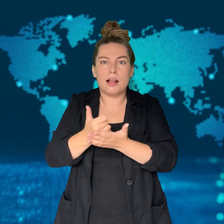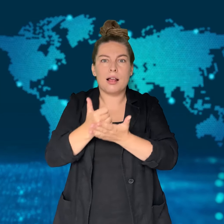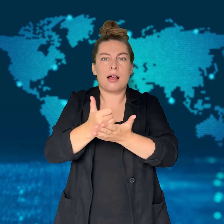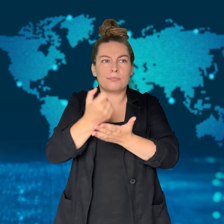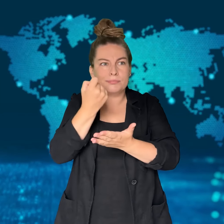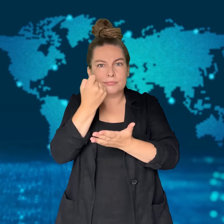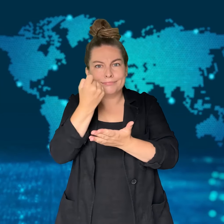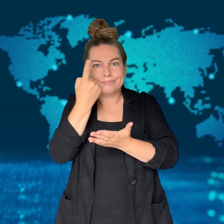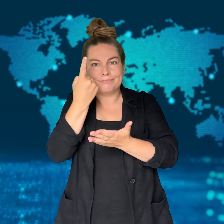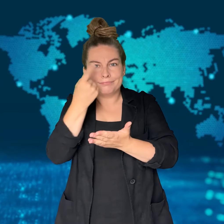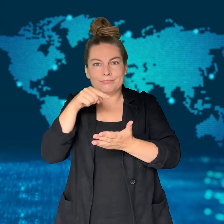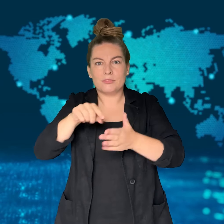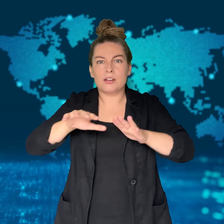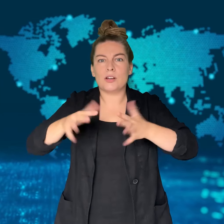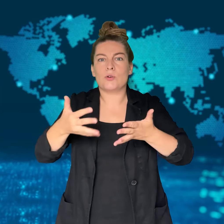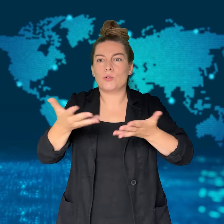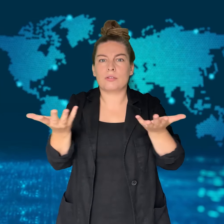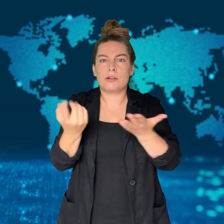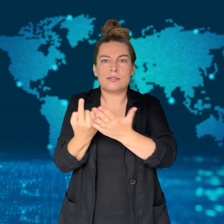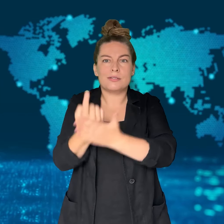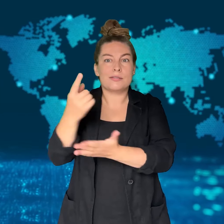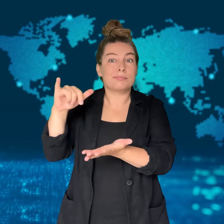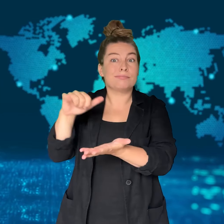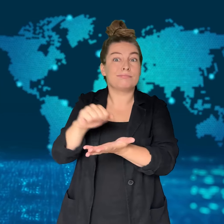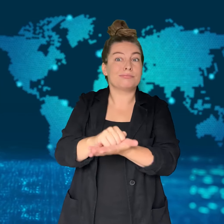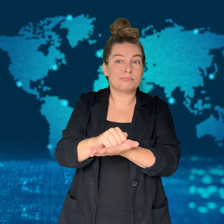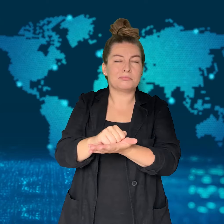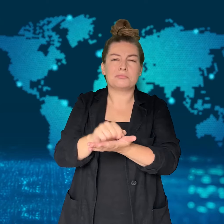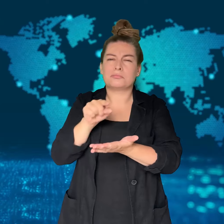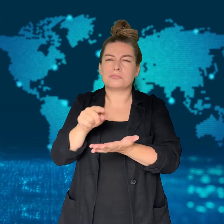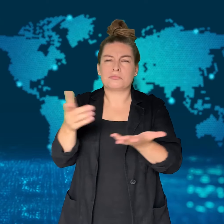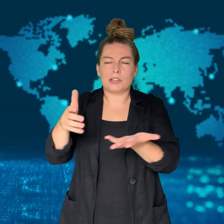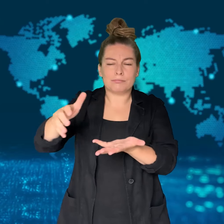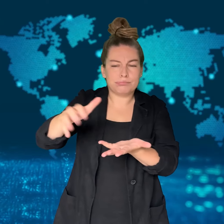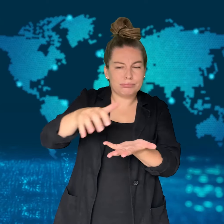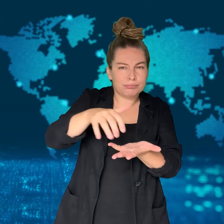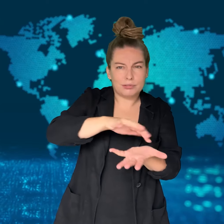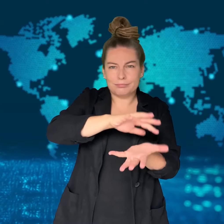in the investigation.